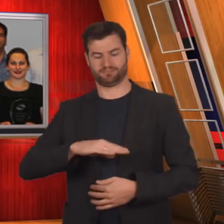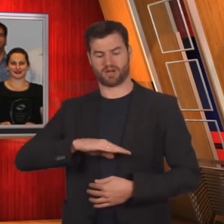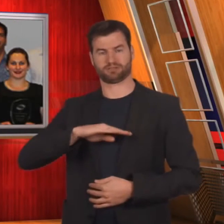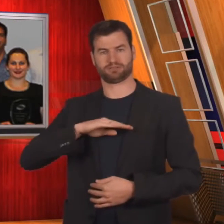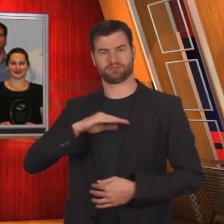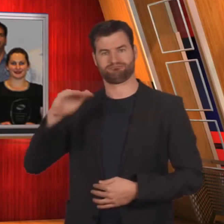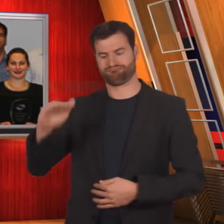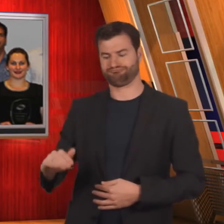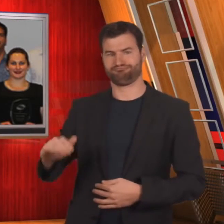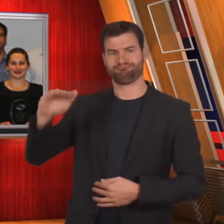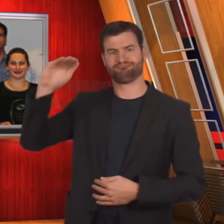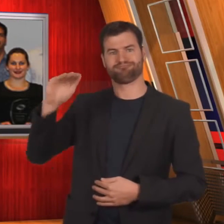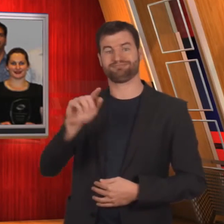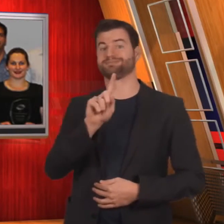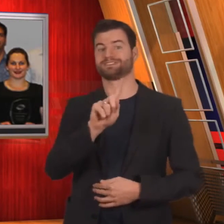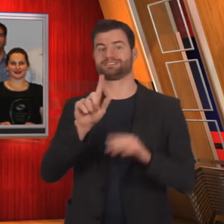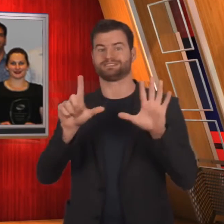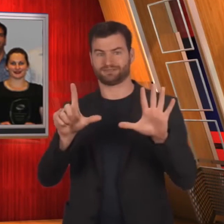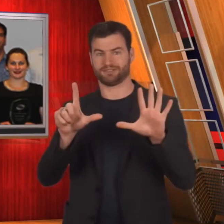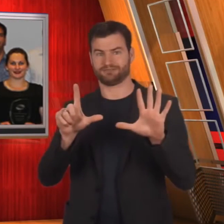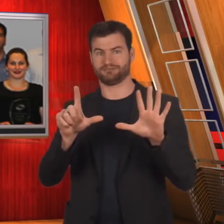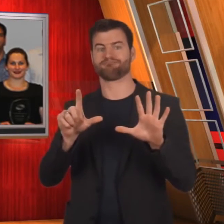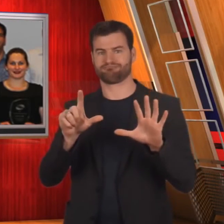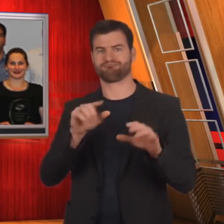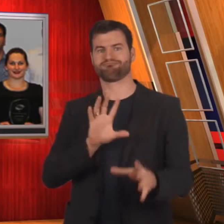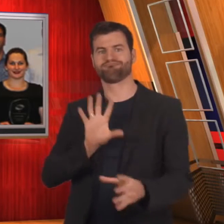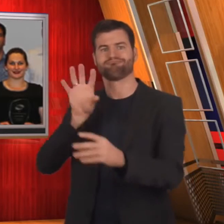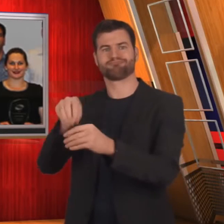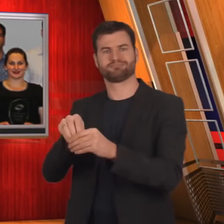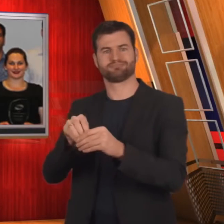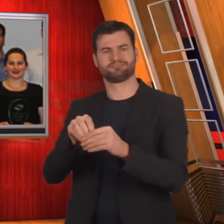At his age of 17, he recently attended